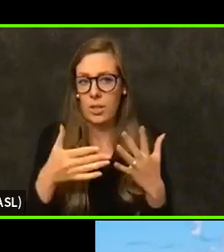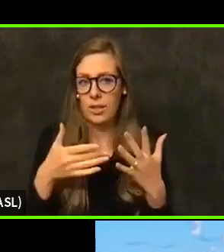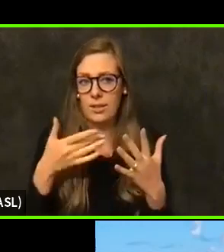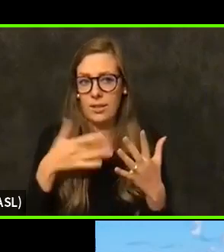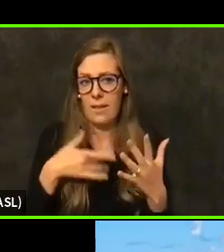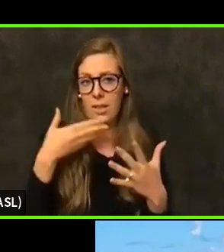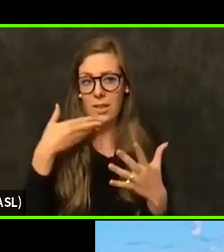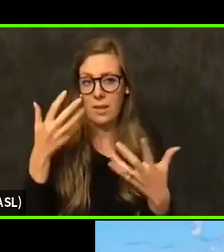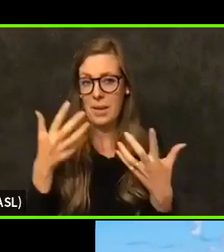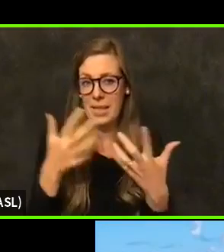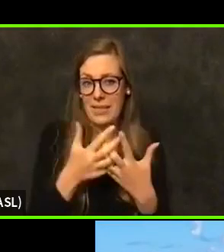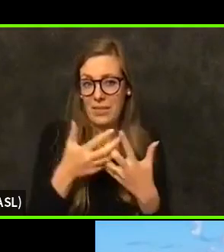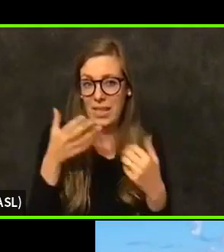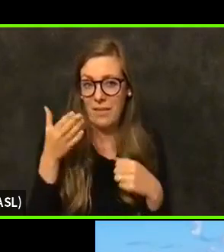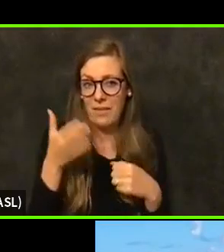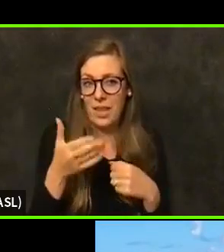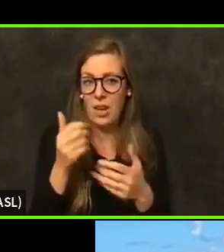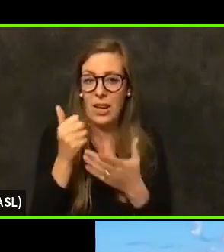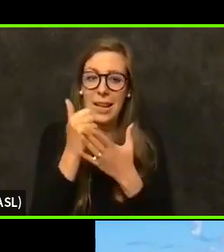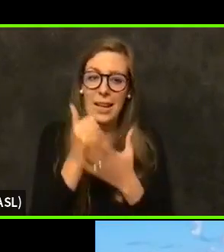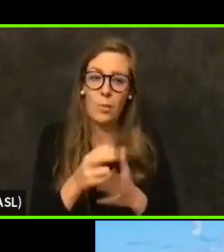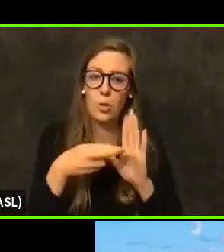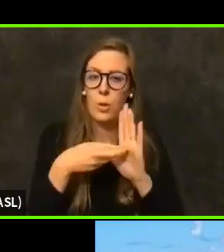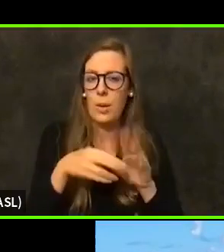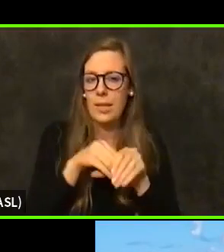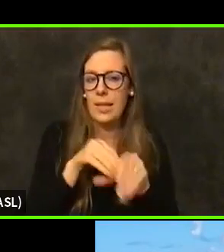of those there and it helps you be represented in the data.